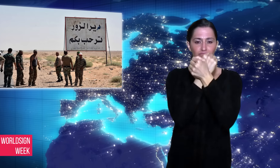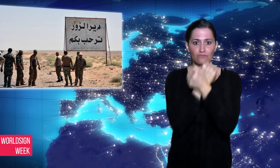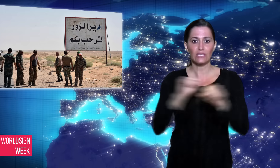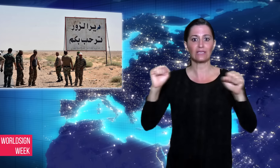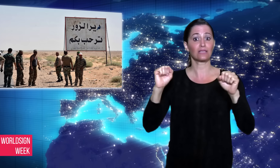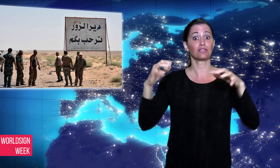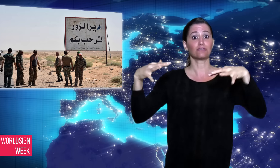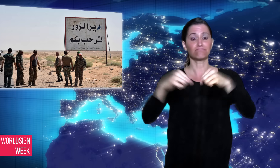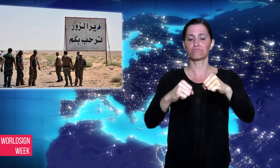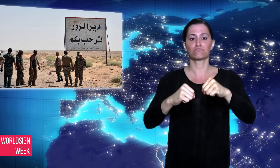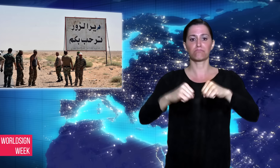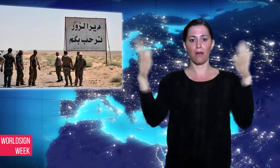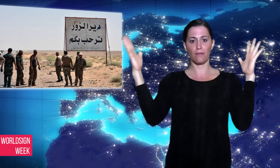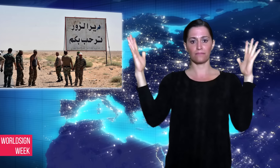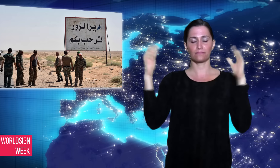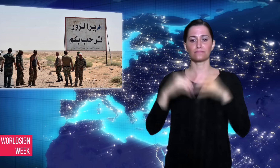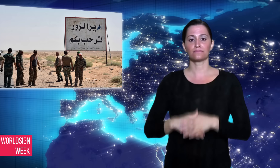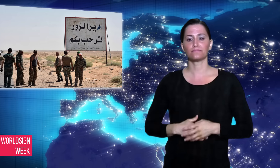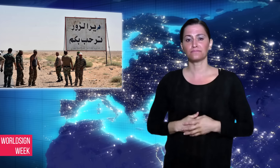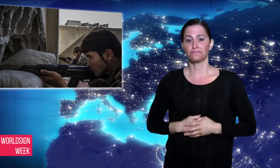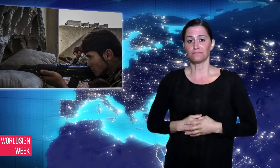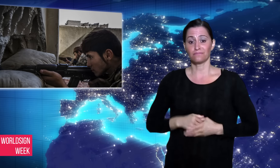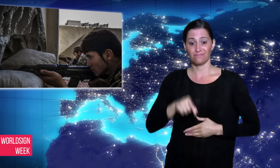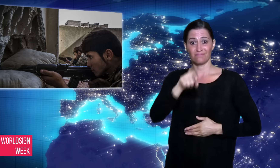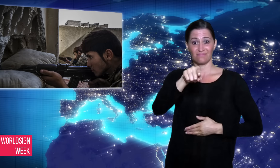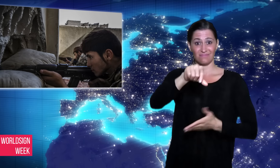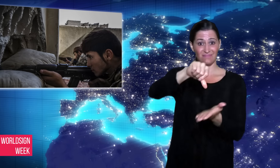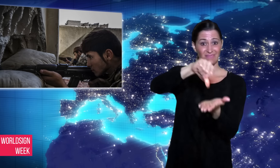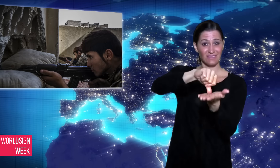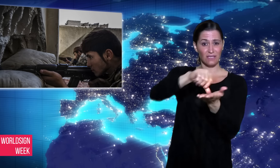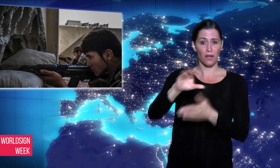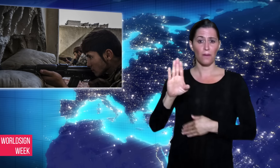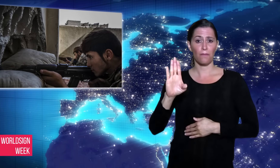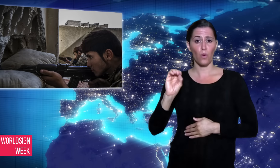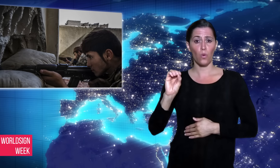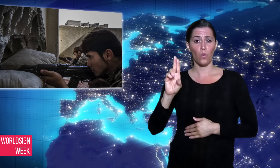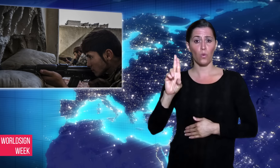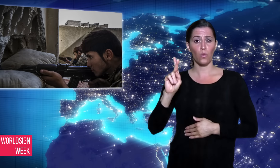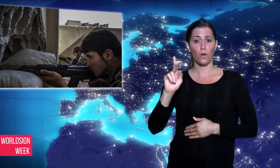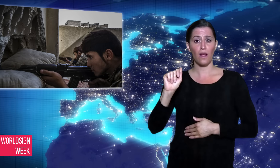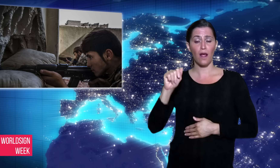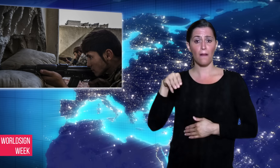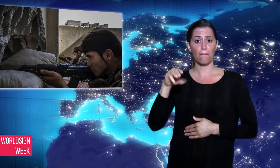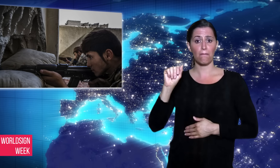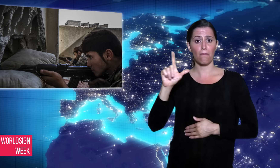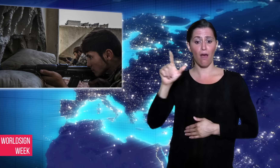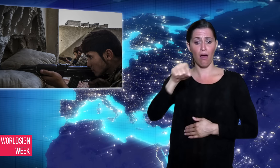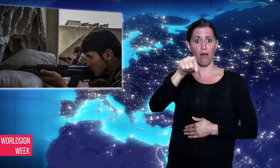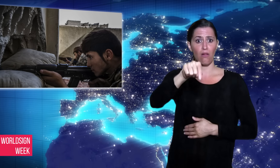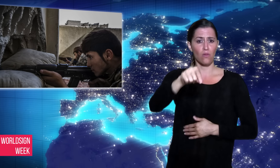militants in both Iraq and Syria so